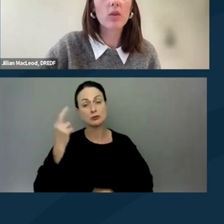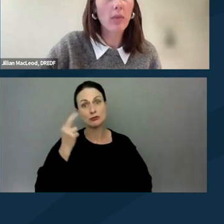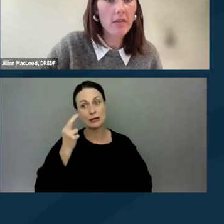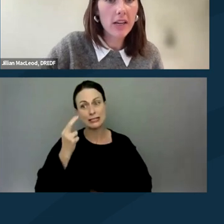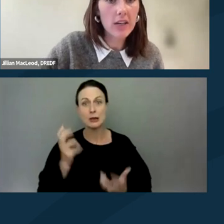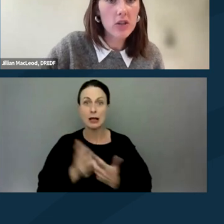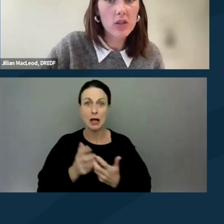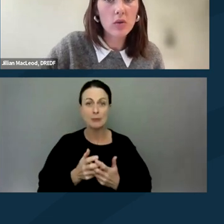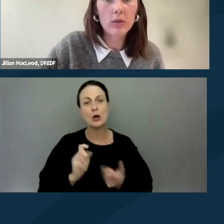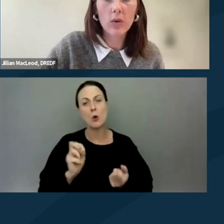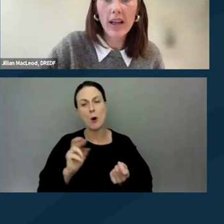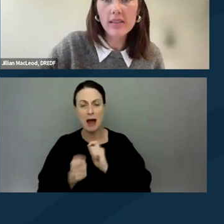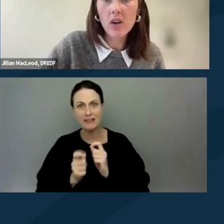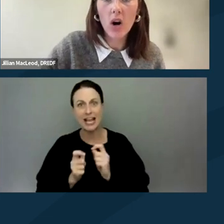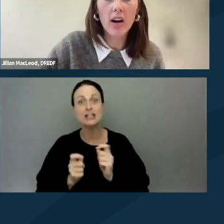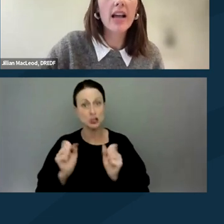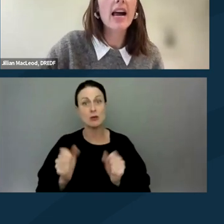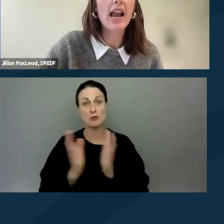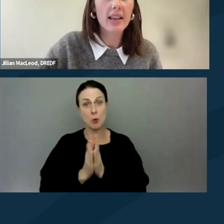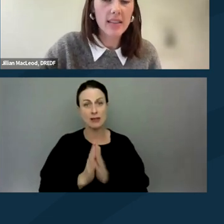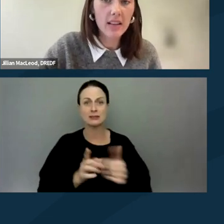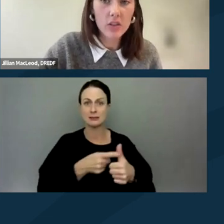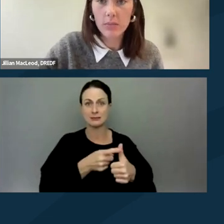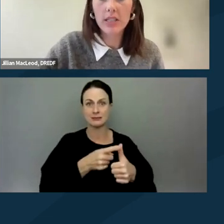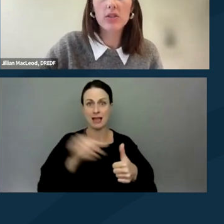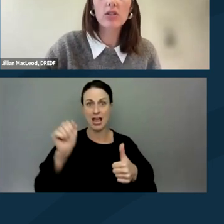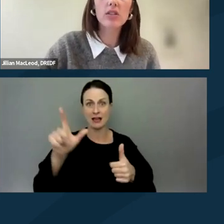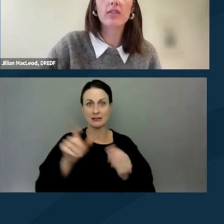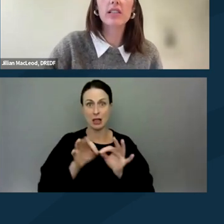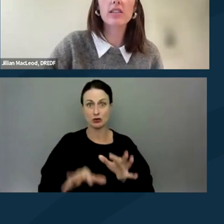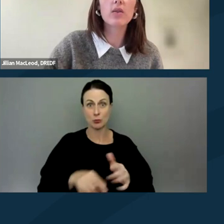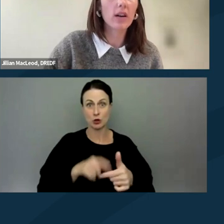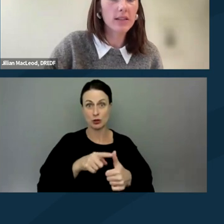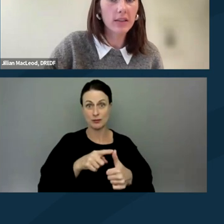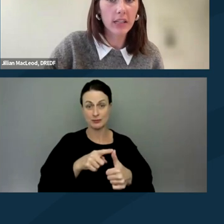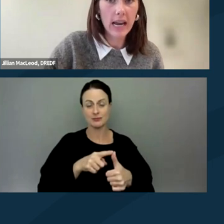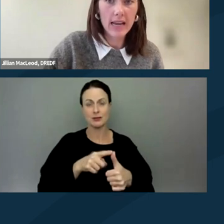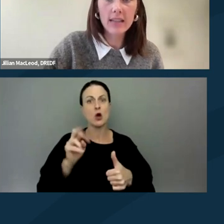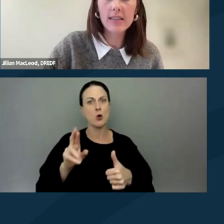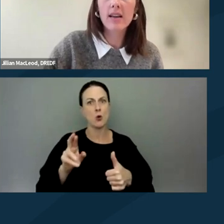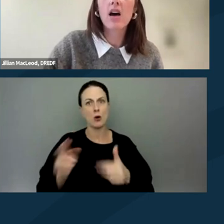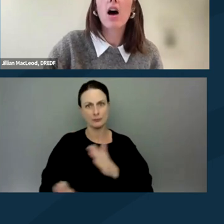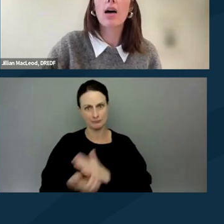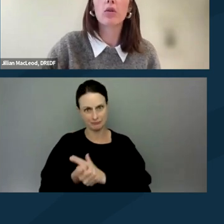or modifications you can request are ASL interpretation services or auxiliary aids,